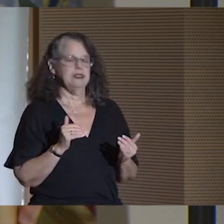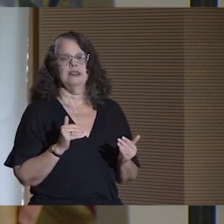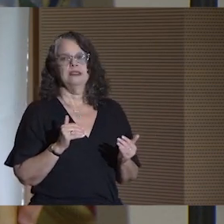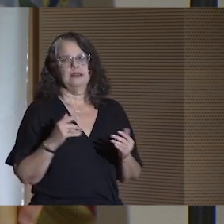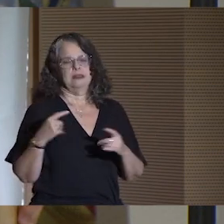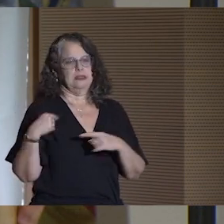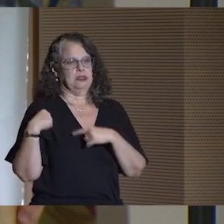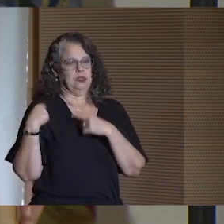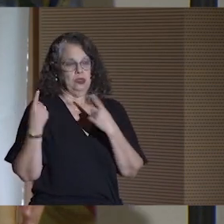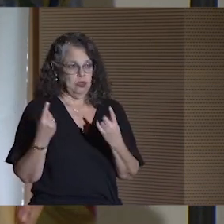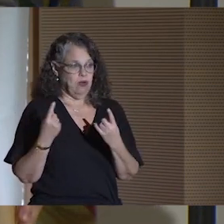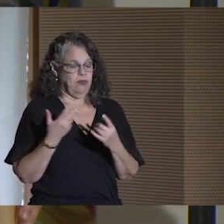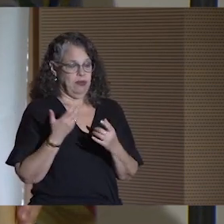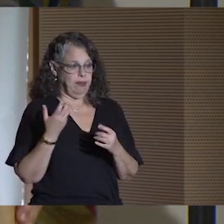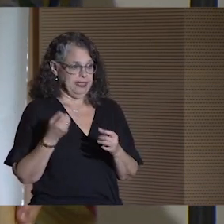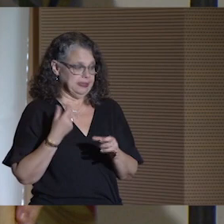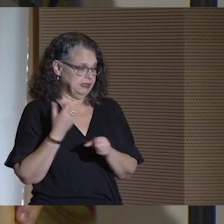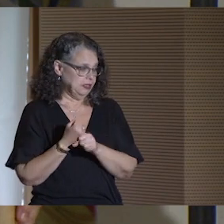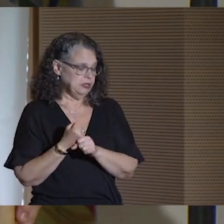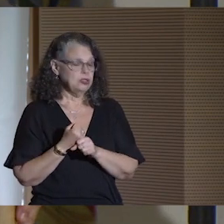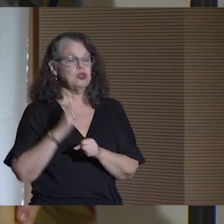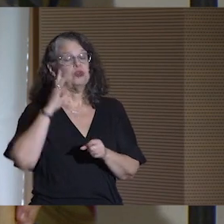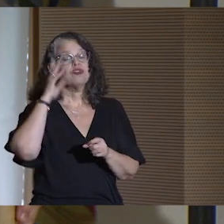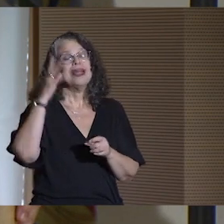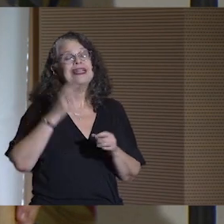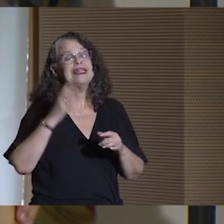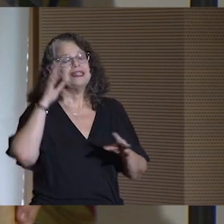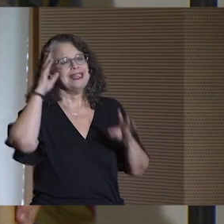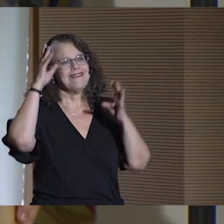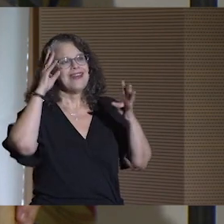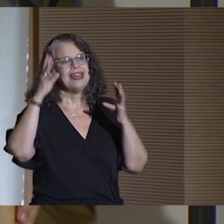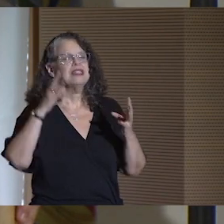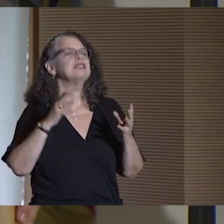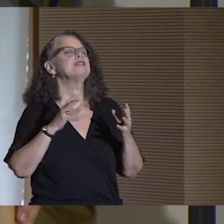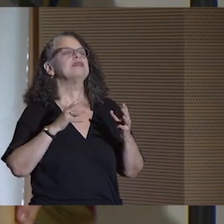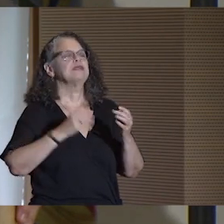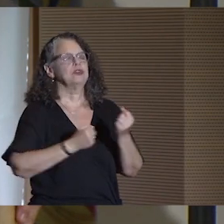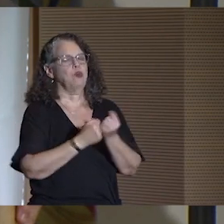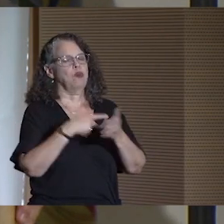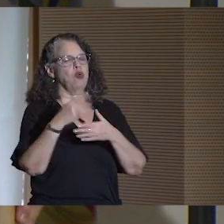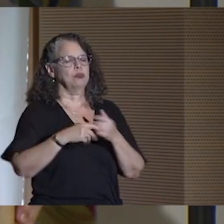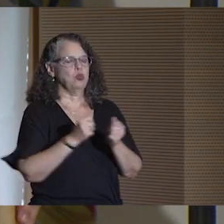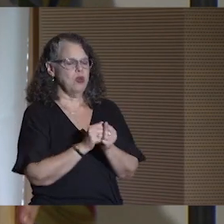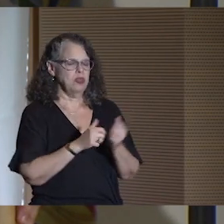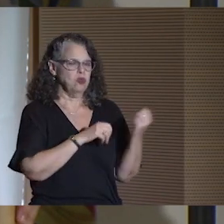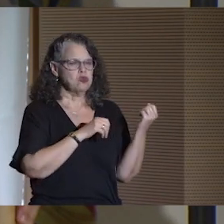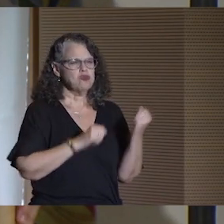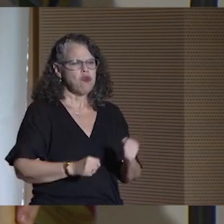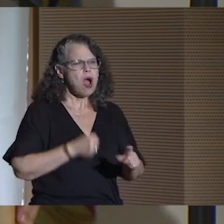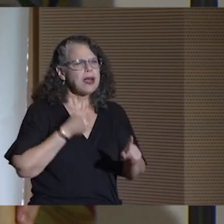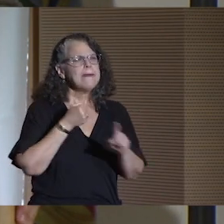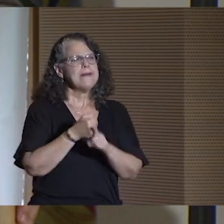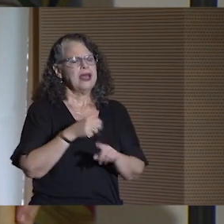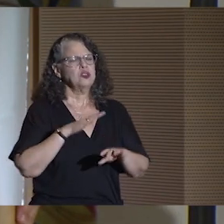Over the past years, we've developed innovative academic support programs that have had a significant impact